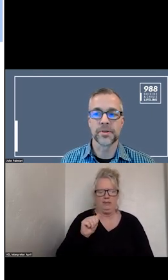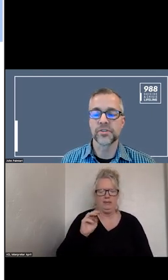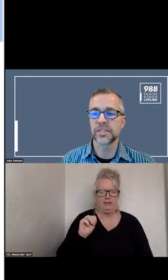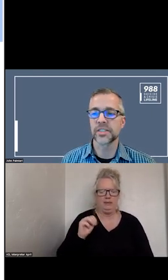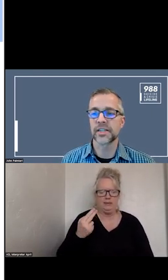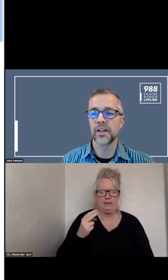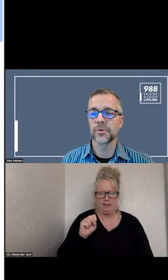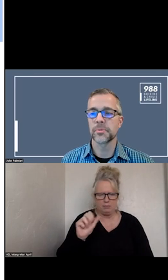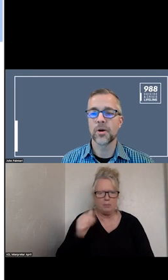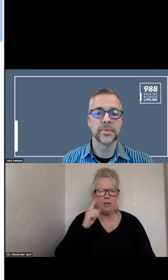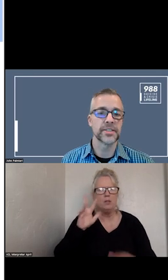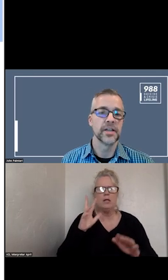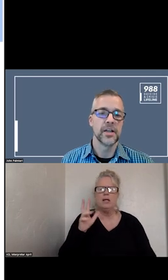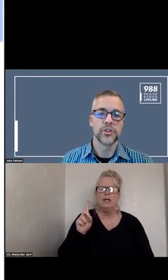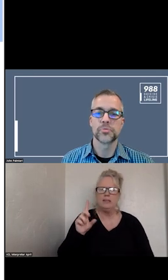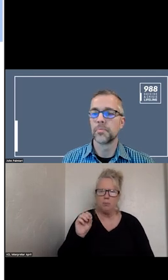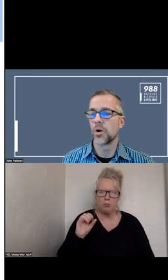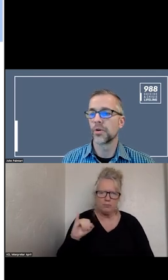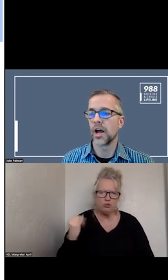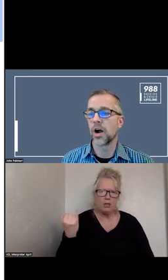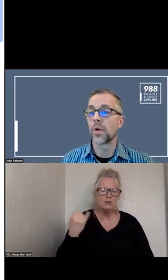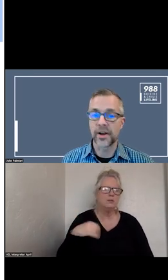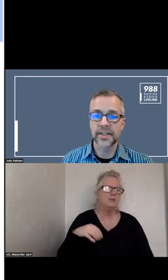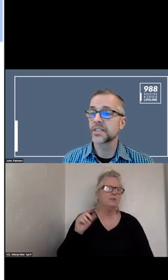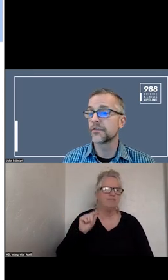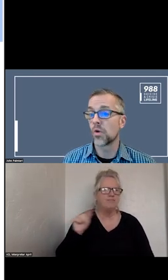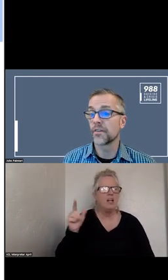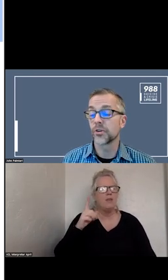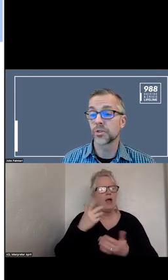OF JUSTICE AND OTHER DEPARTMENTS TO PROMOTE AWARENESS FOR FIRST